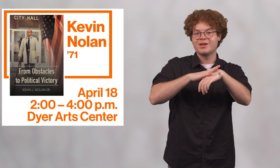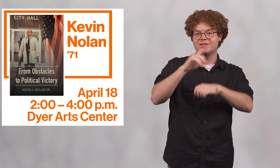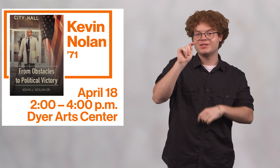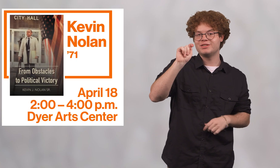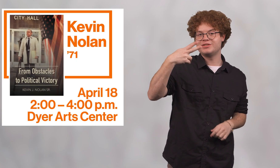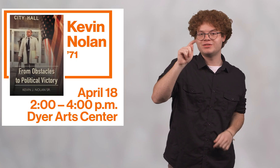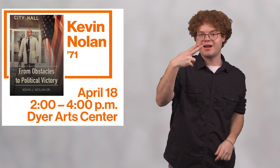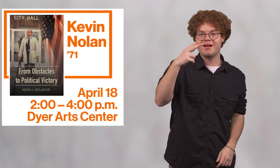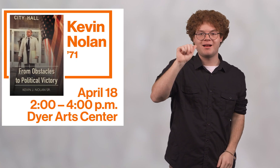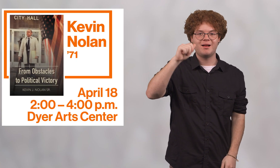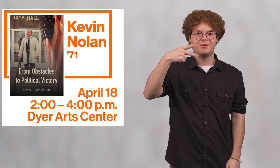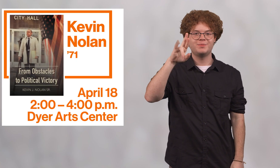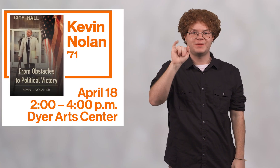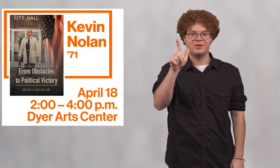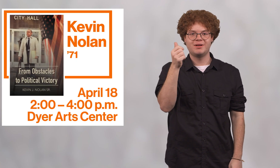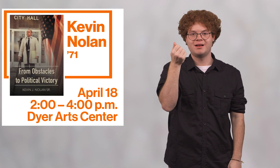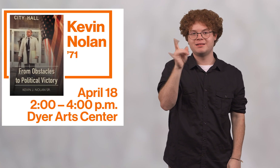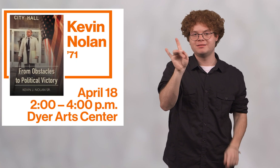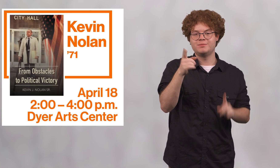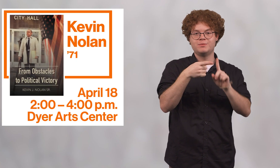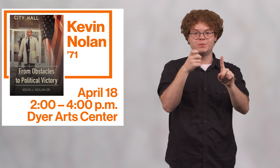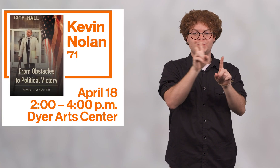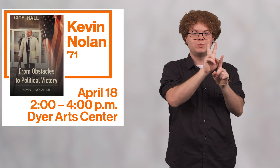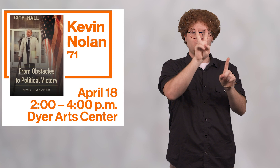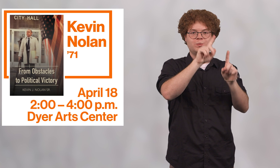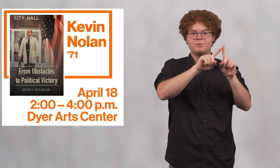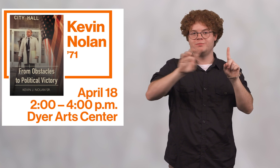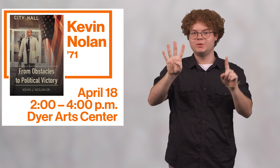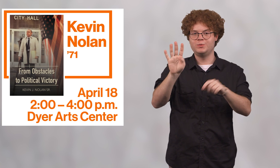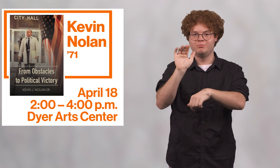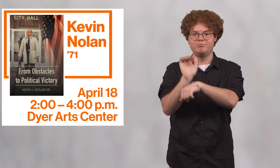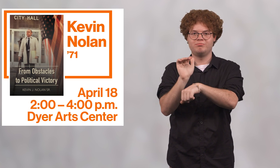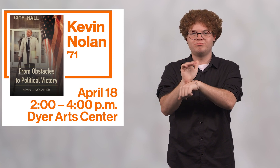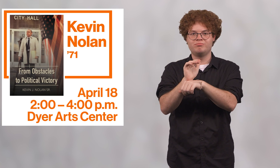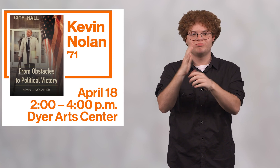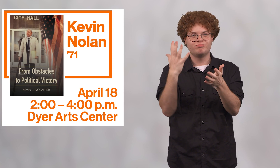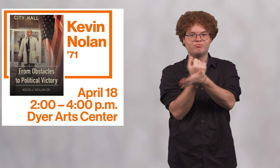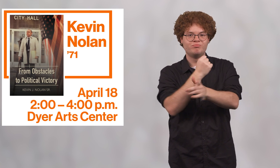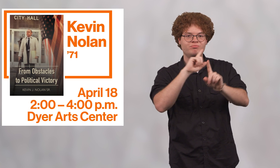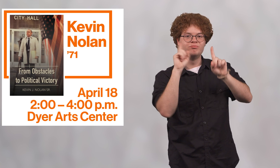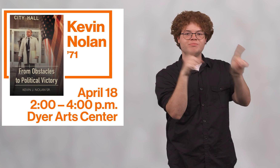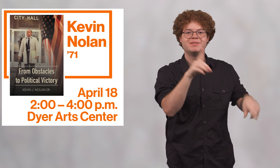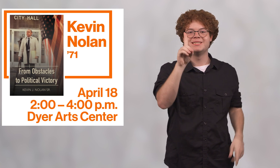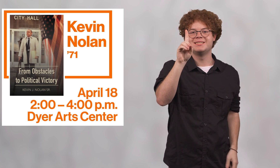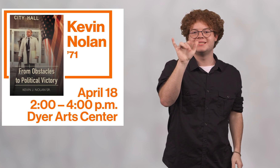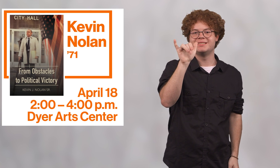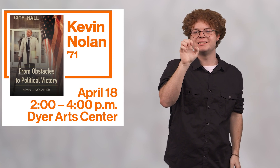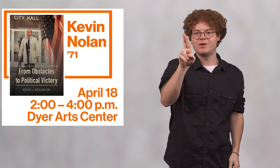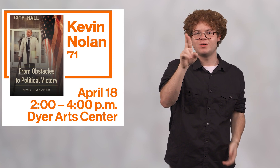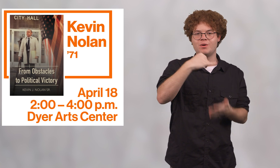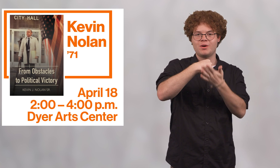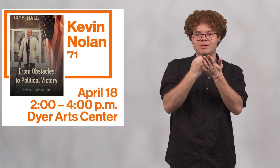Ryker: Moving right along, on Thursday, April 18, 2 to 4 p.m.,